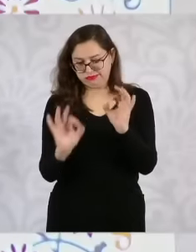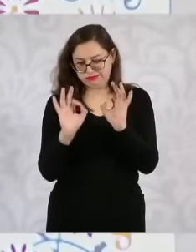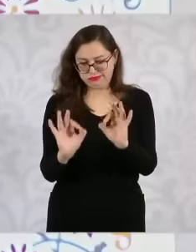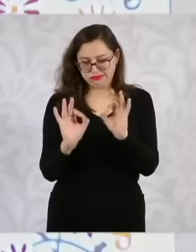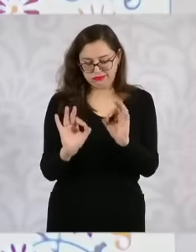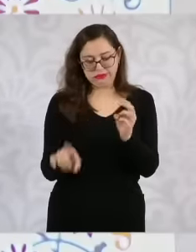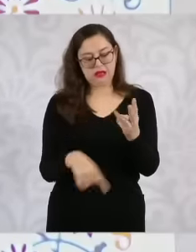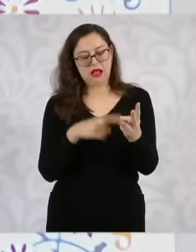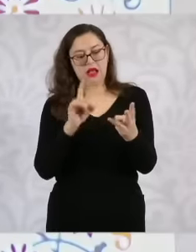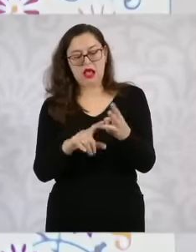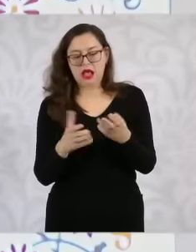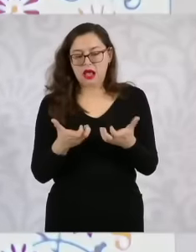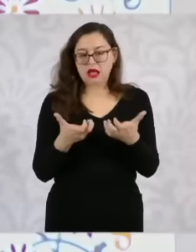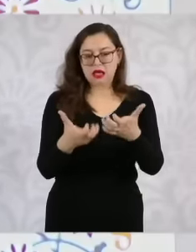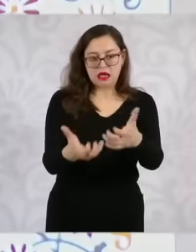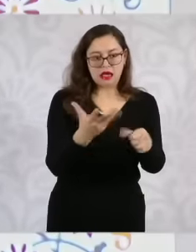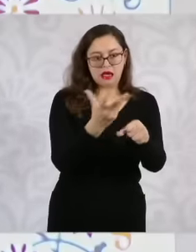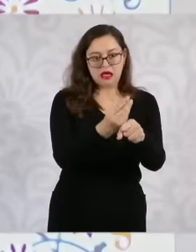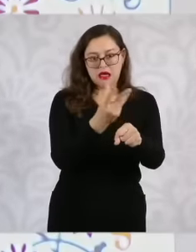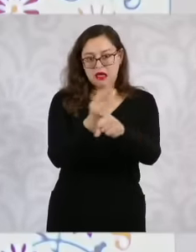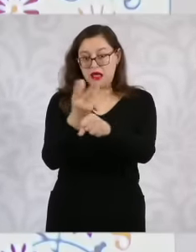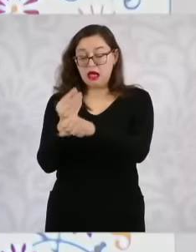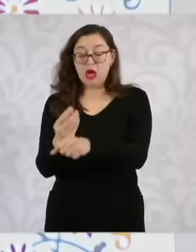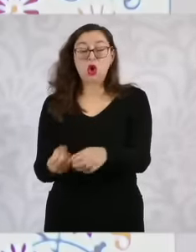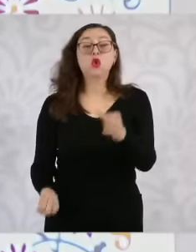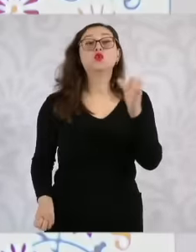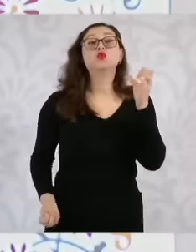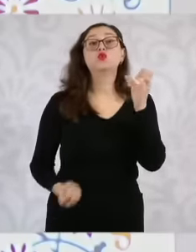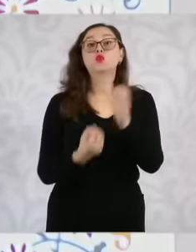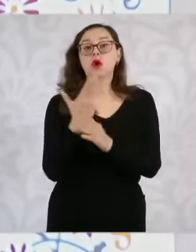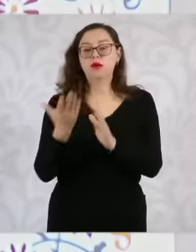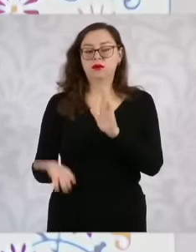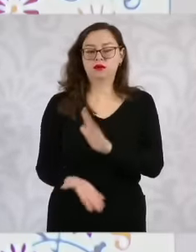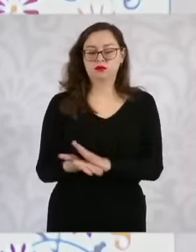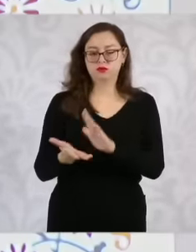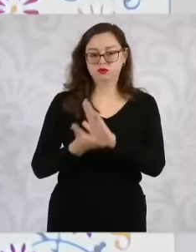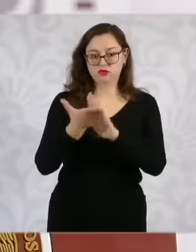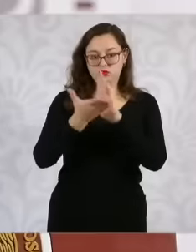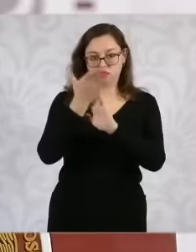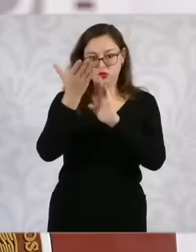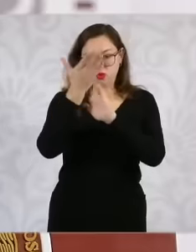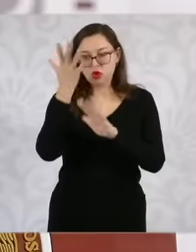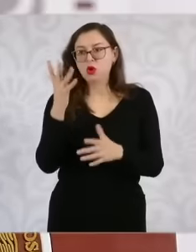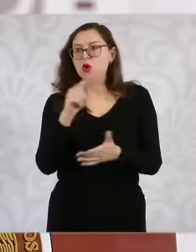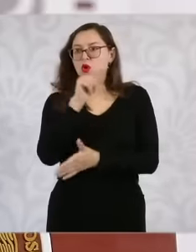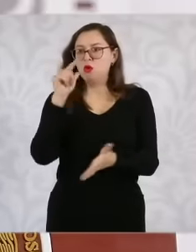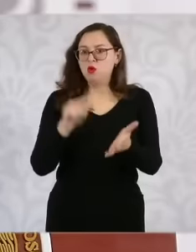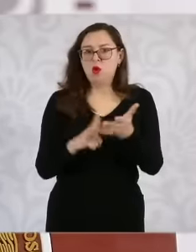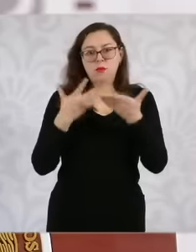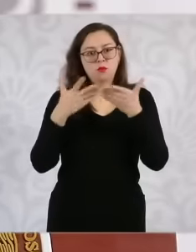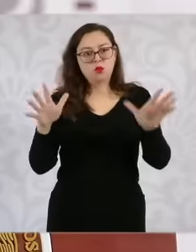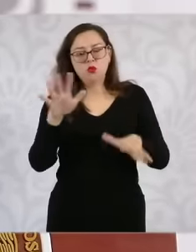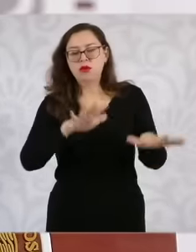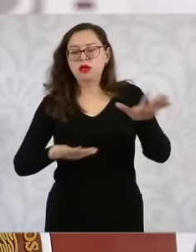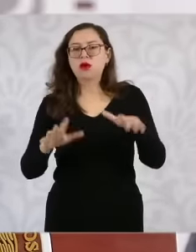roads the new roads that are required to make public spaces mobility That is